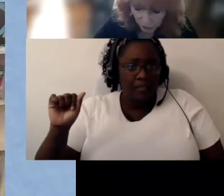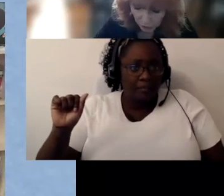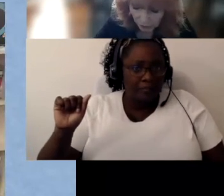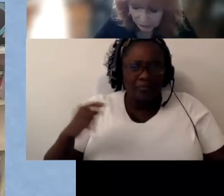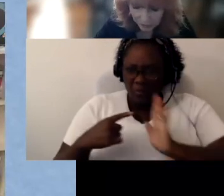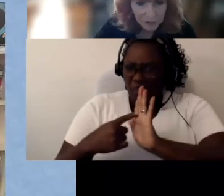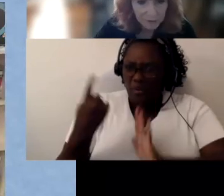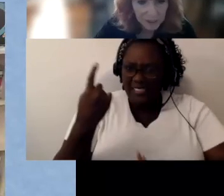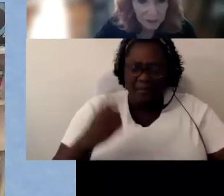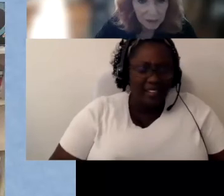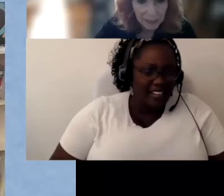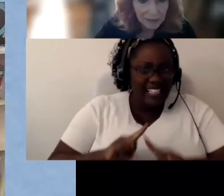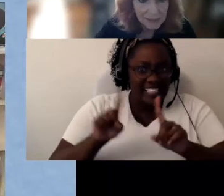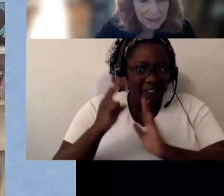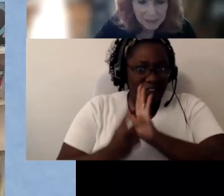you a different video now. Let's see where did I get to?